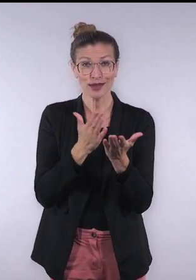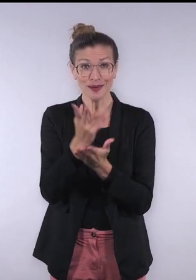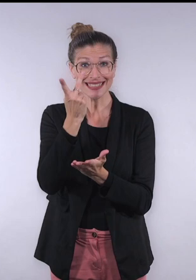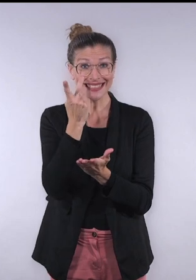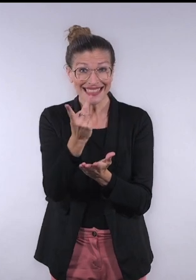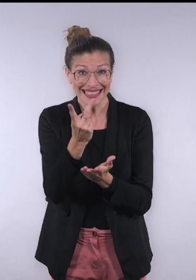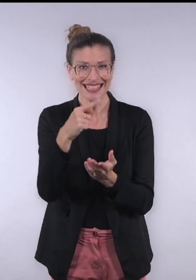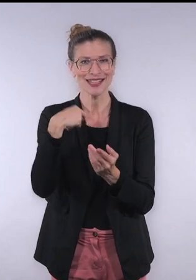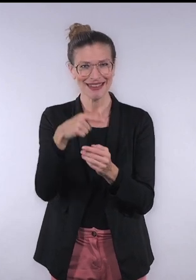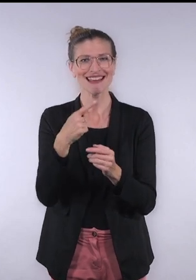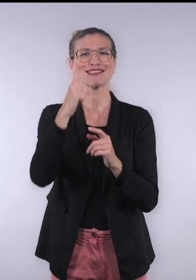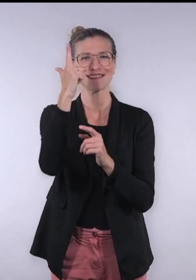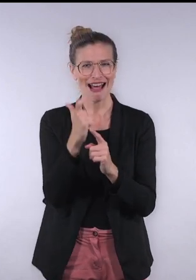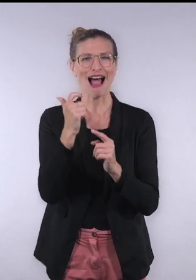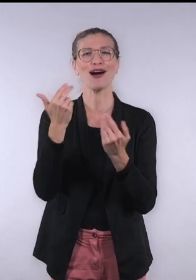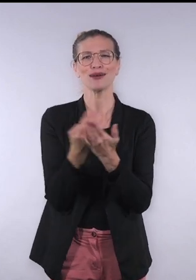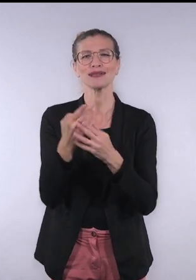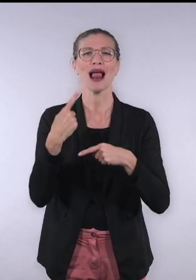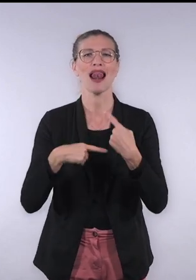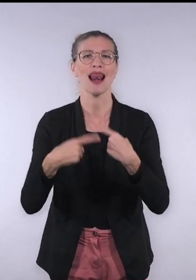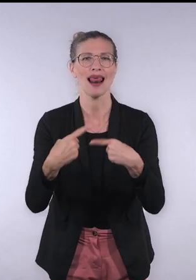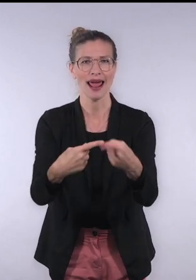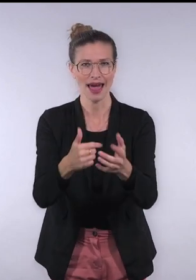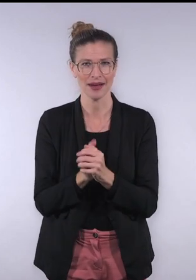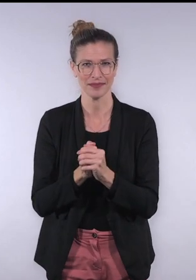And with that thought in mind, I went and started to use